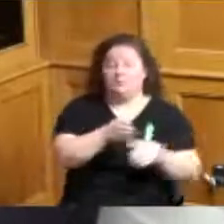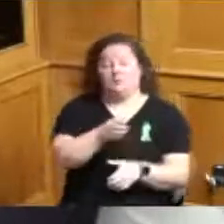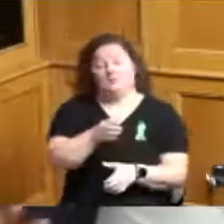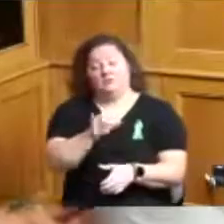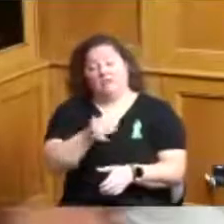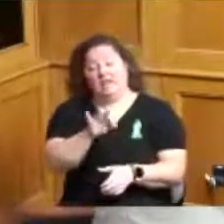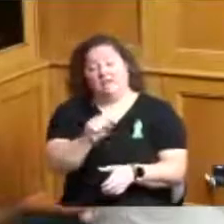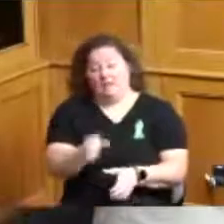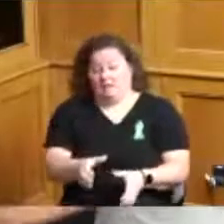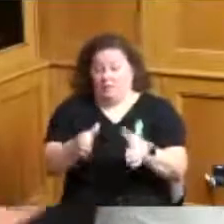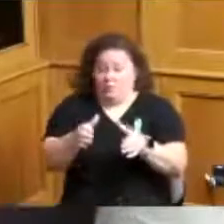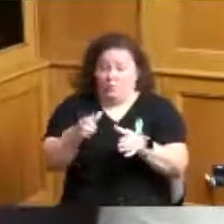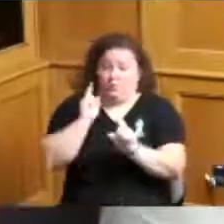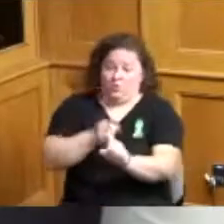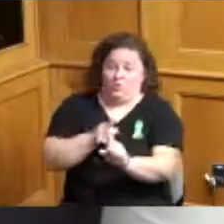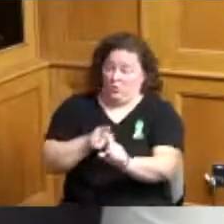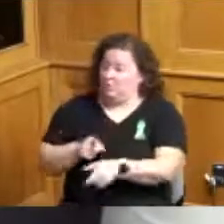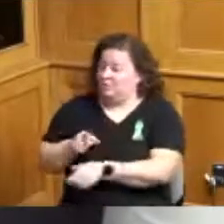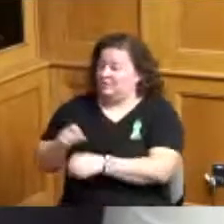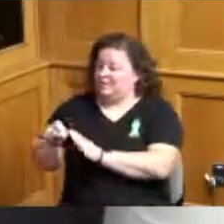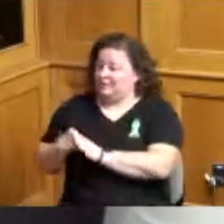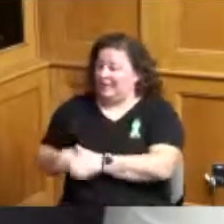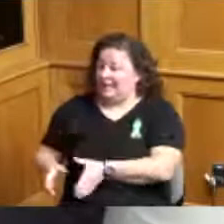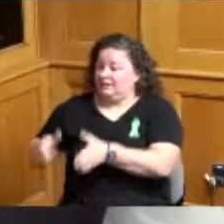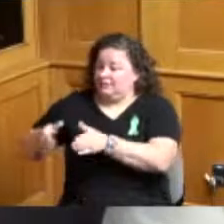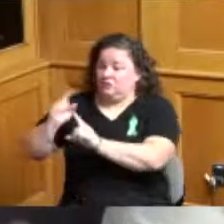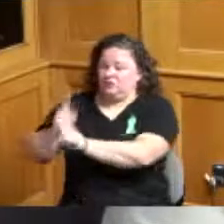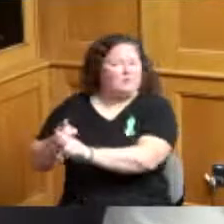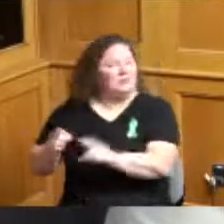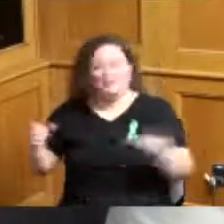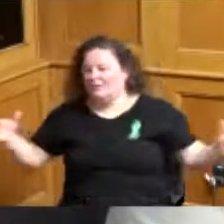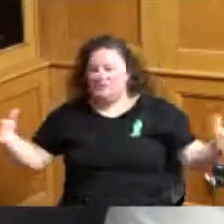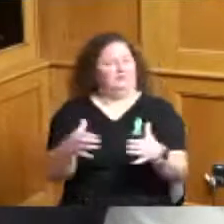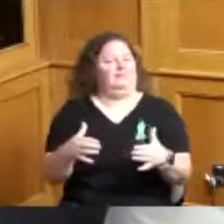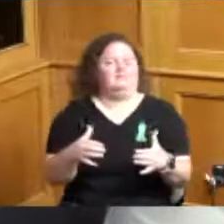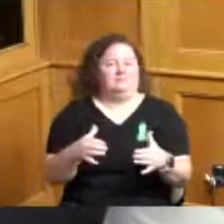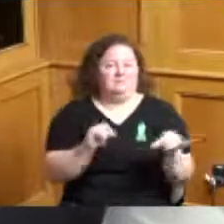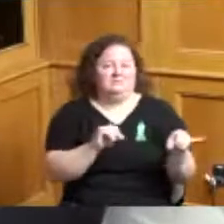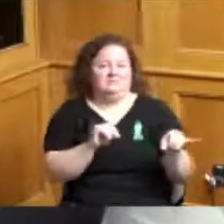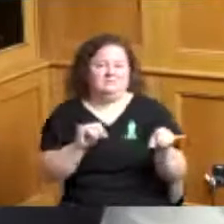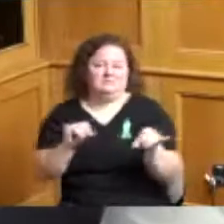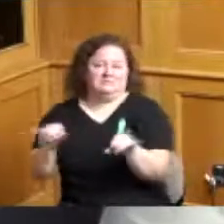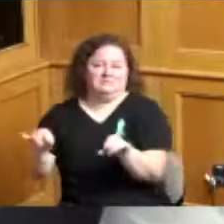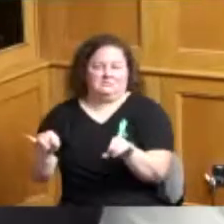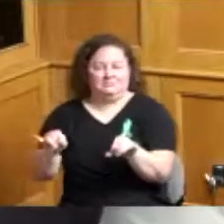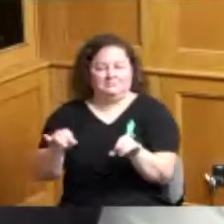need to have what's the total pitcher look like and then we can make a I think to me a better